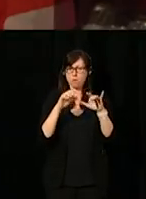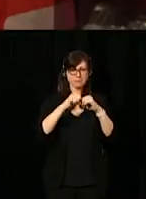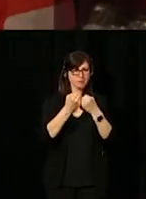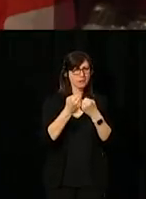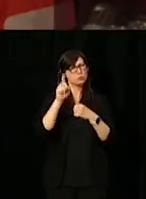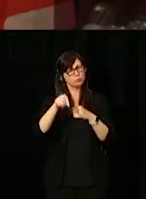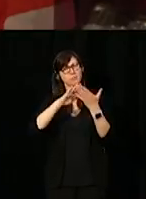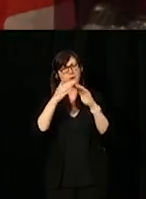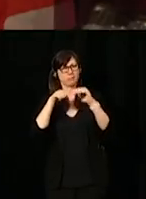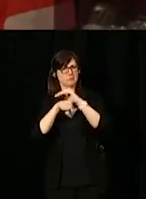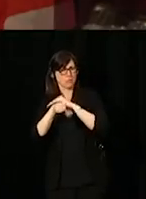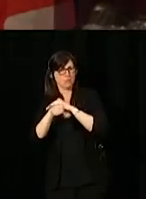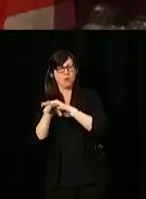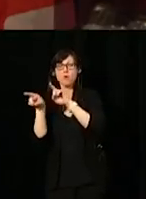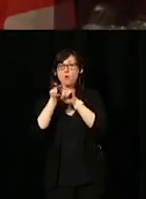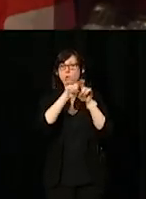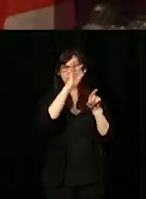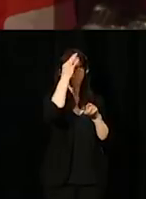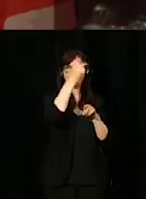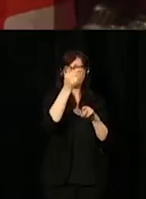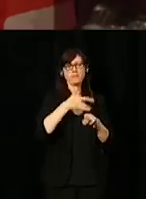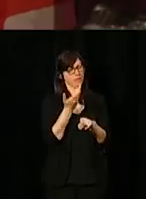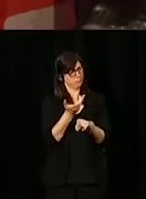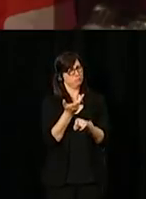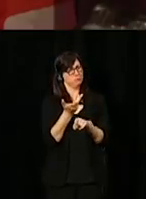and the importance the government places on the achievements of all Canadians.